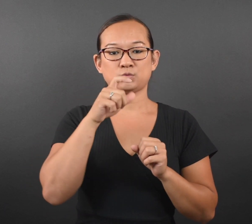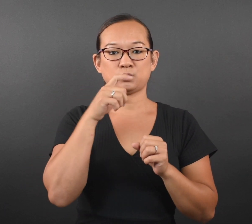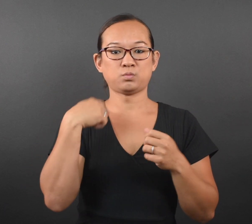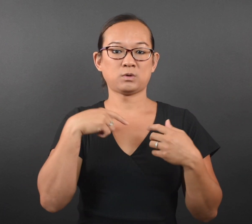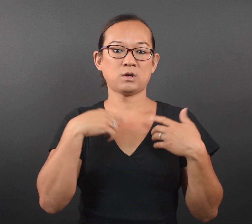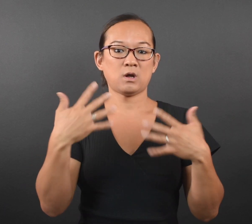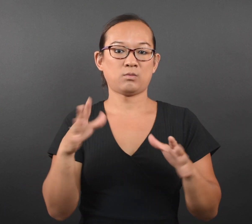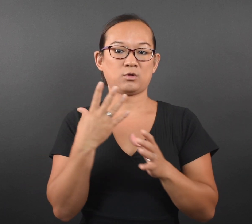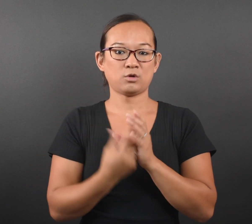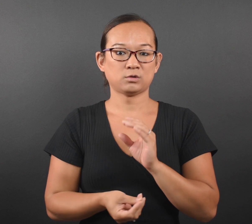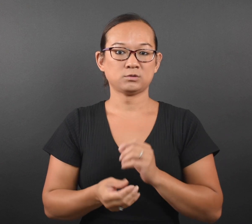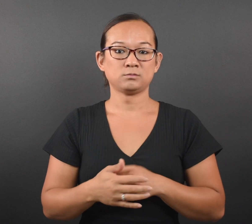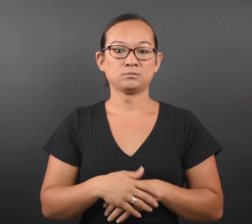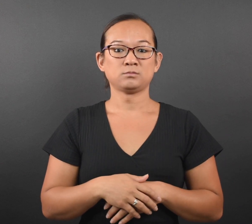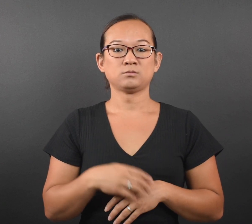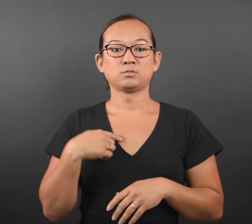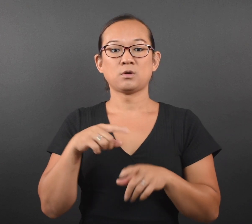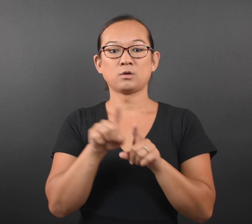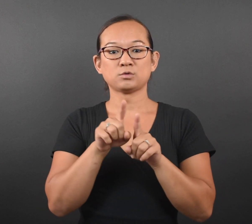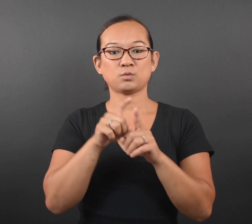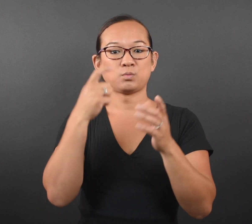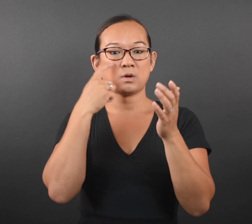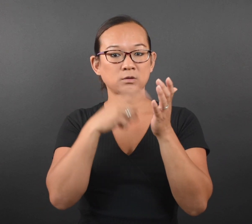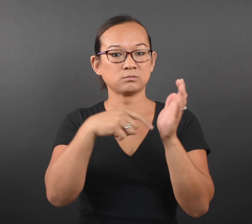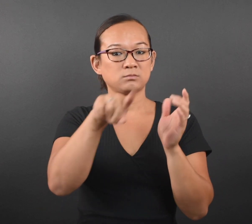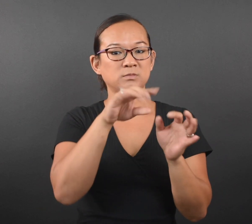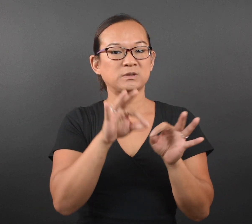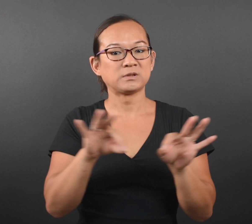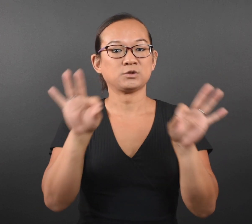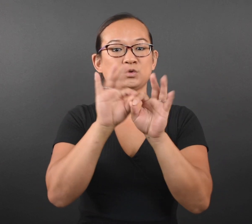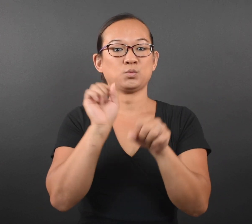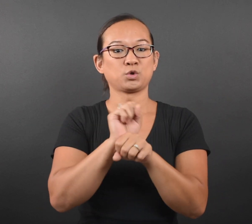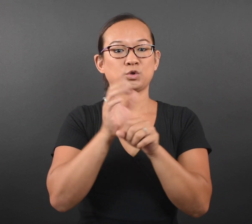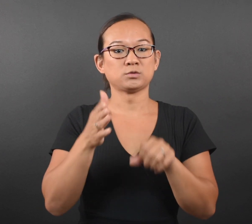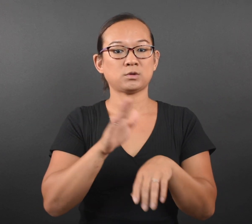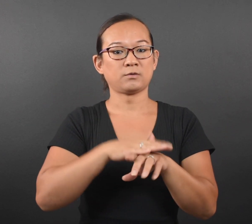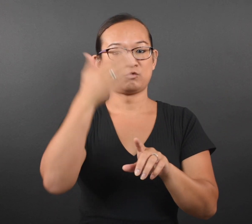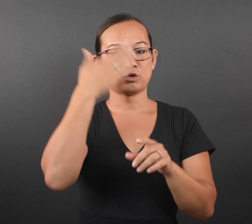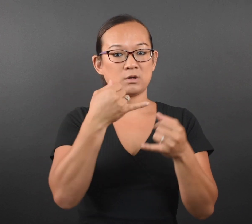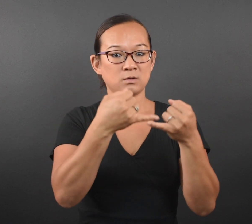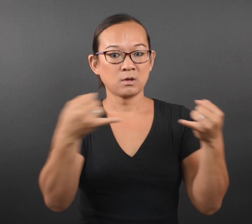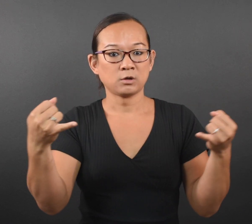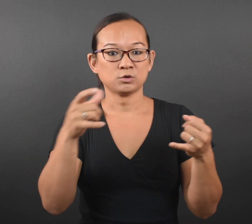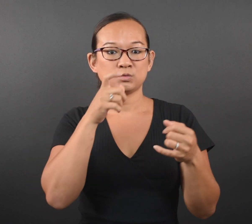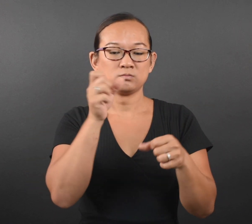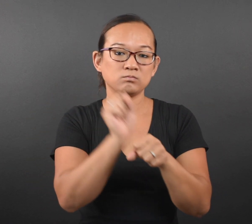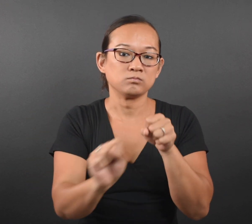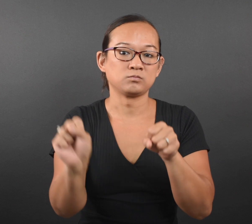Governor Walz. “We also recognize the essential workers on the frontlines who have worked